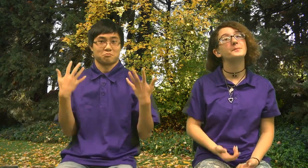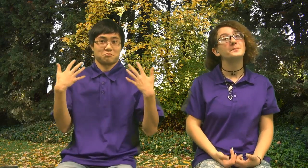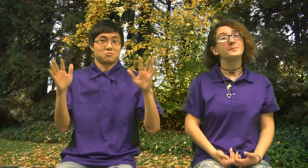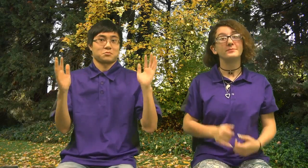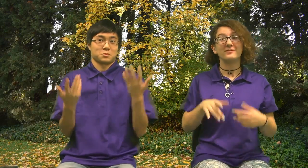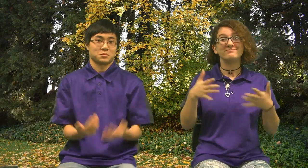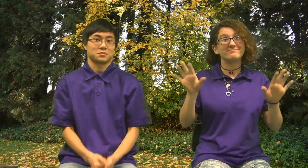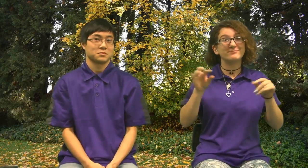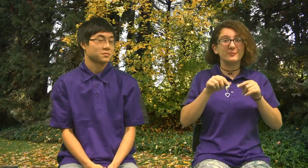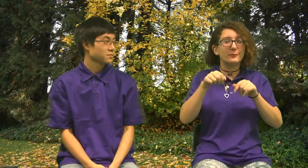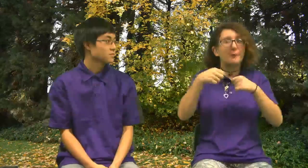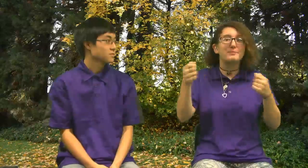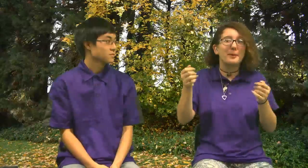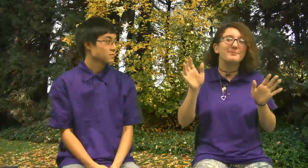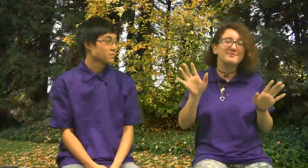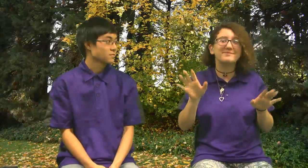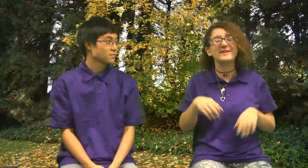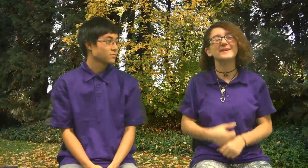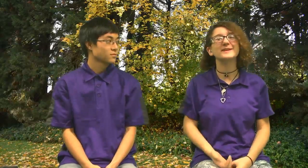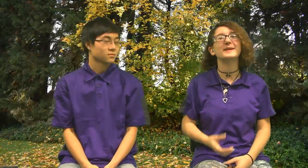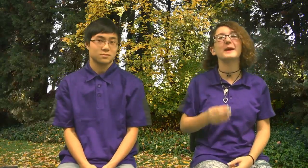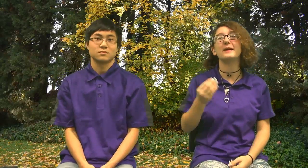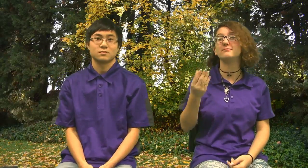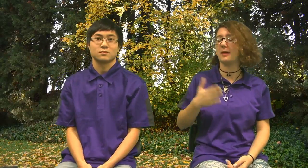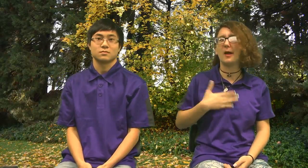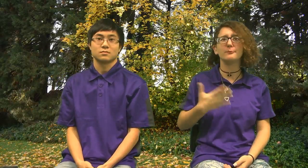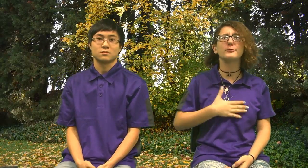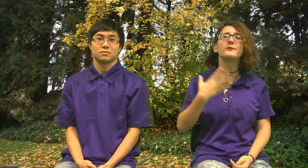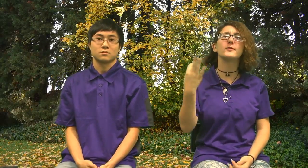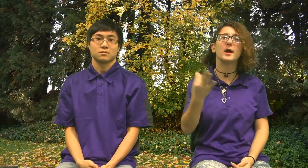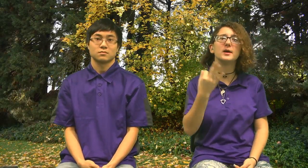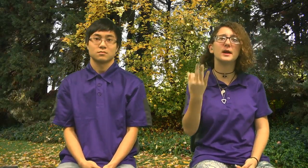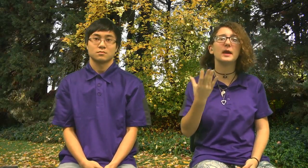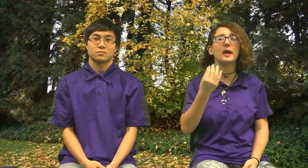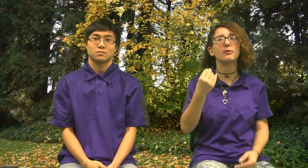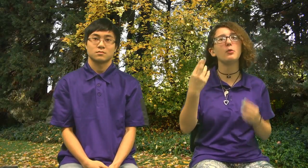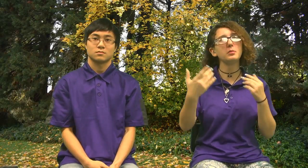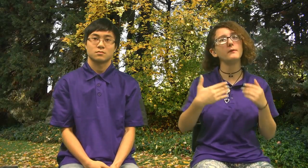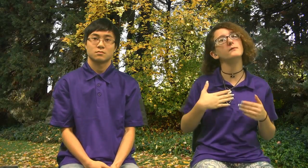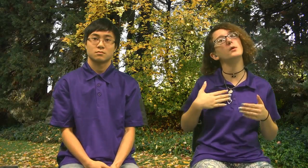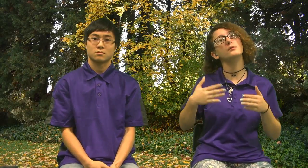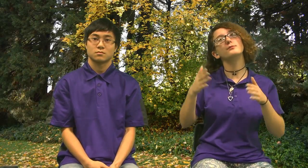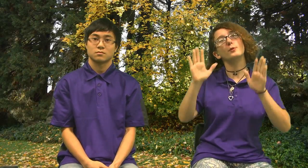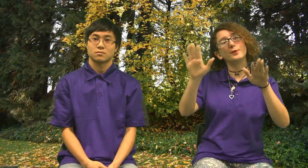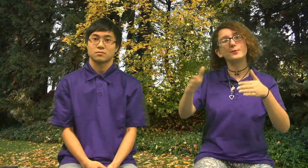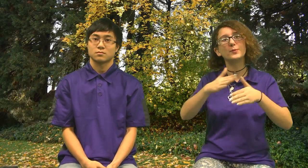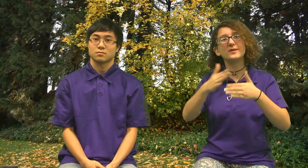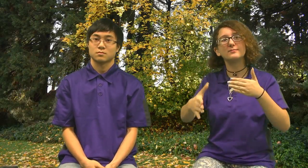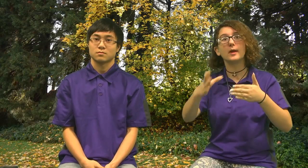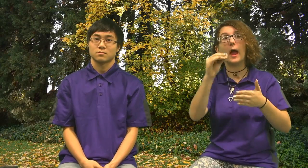Well, we are done with the news so let's wrap it up. So Happy Friday! And have a great weekend